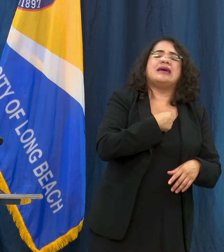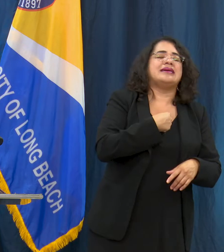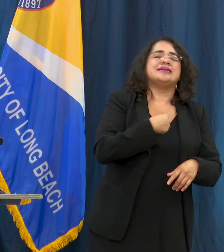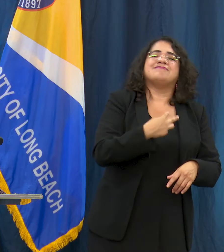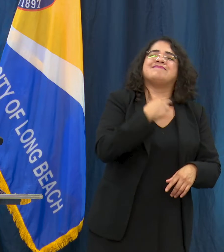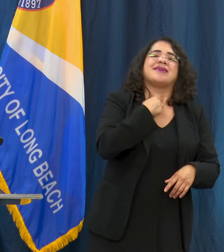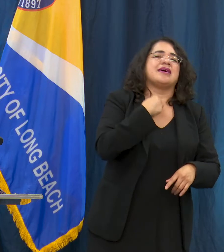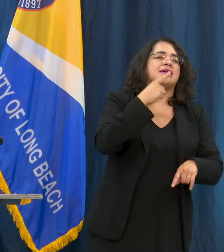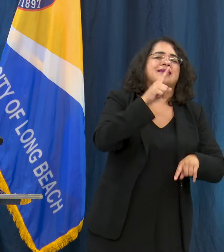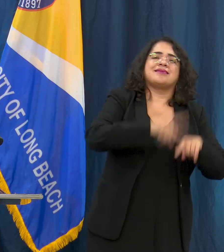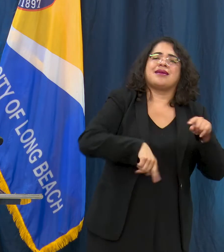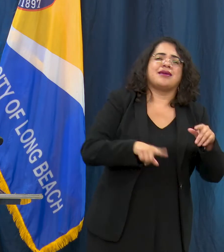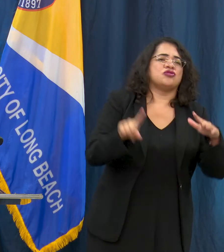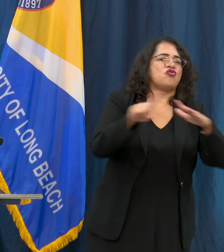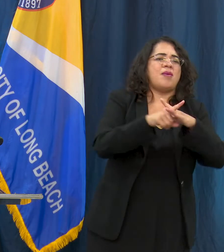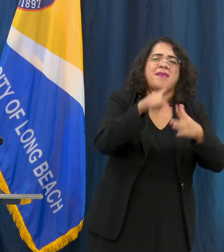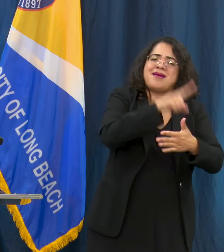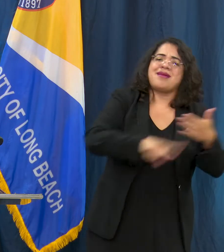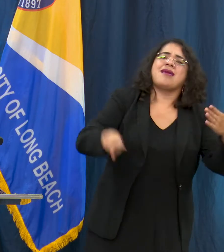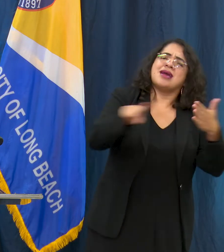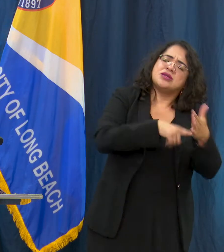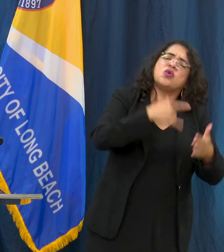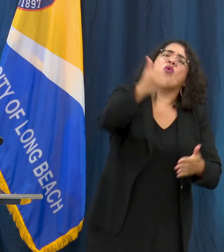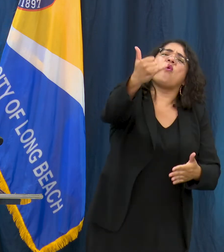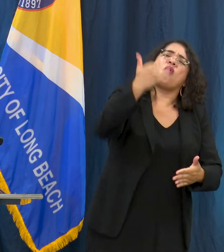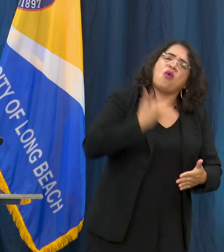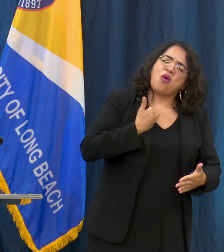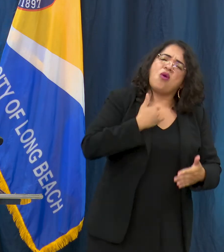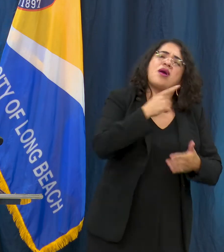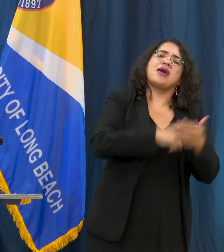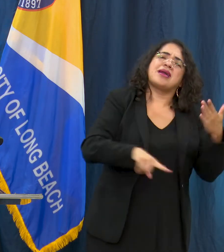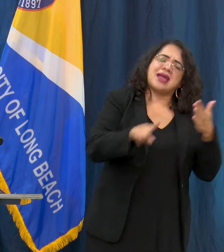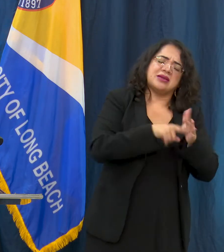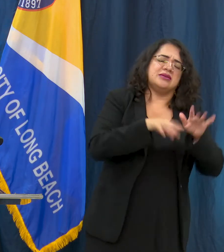somebody else to be tested. So we continue to do everything we can to get